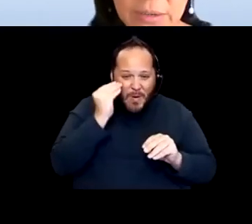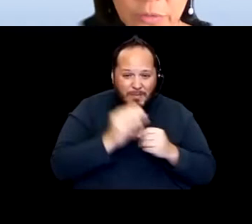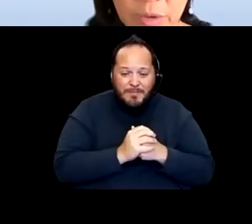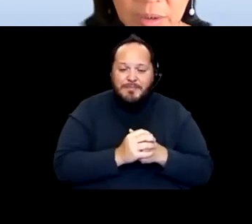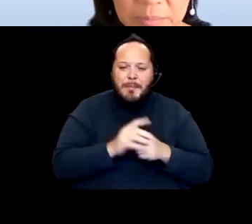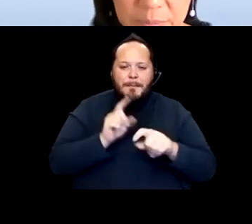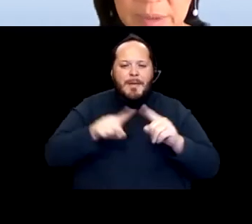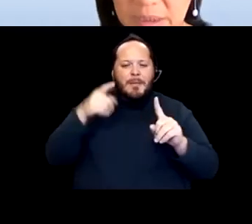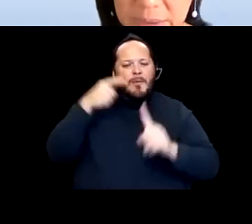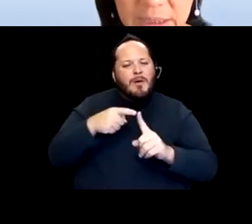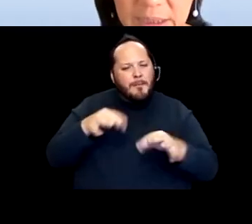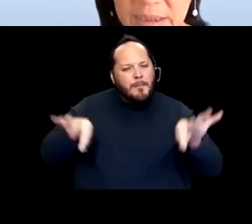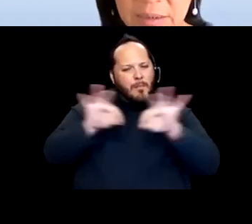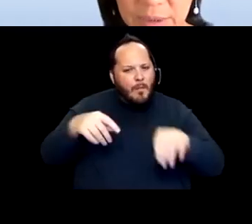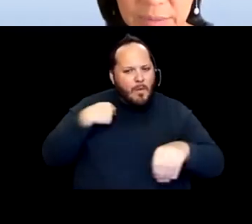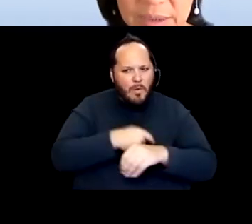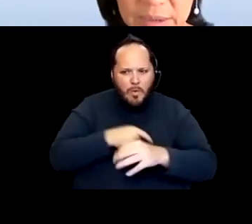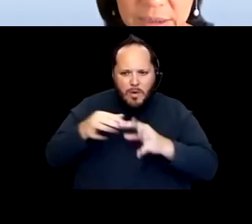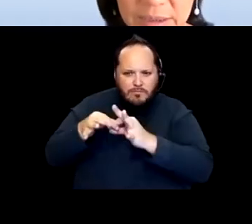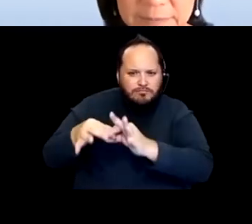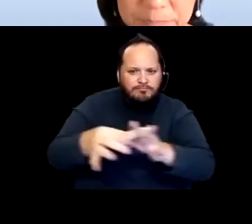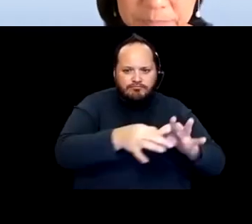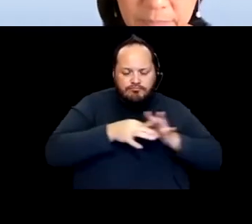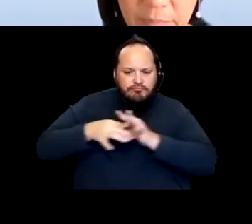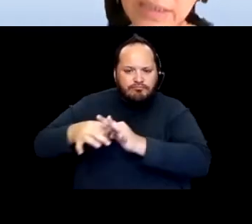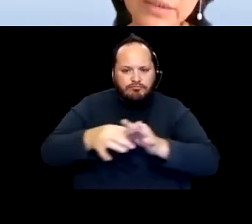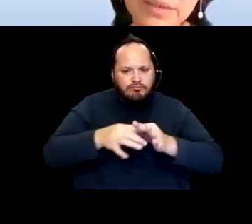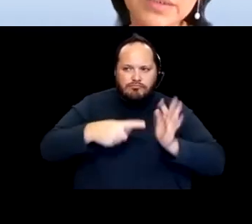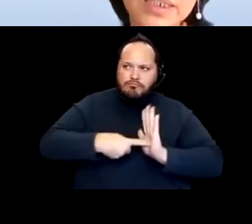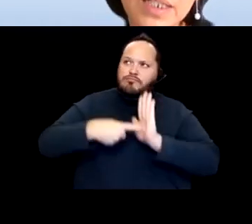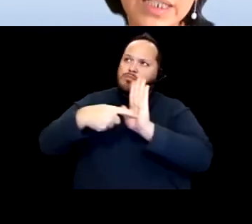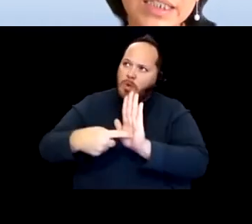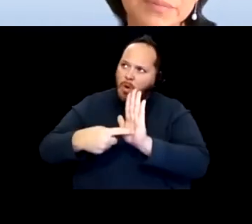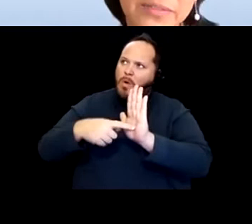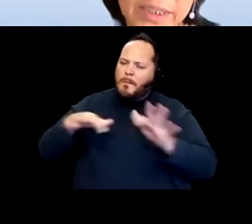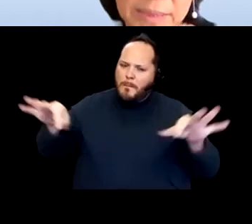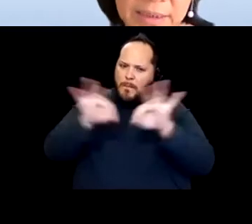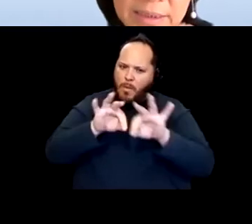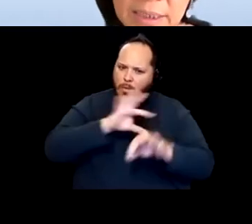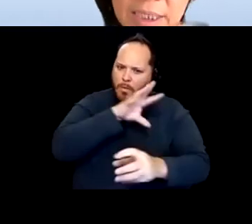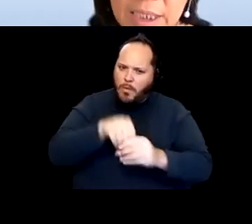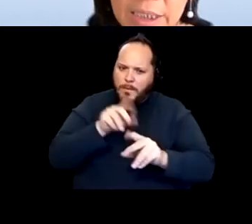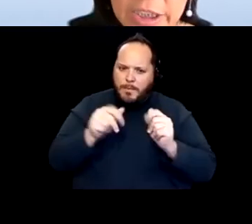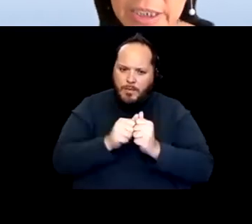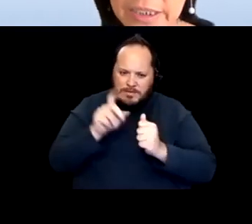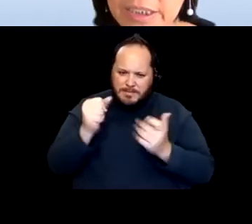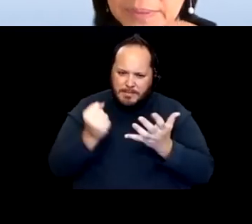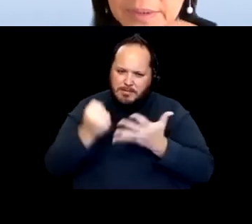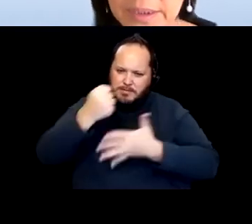for people with disabilities with high-risk conditions. And so I'm now gonna ask my fellow panelists to share their experiences,